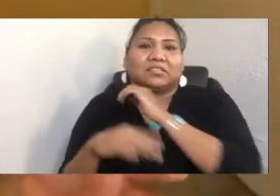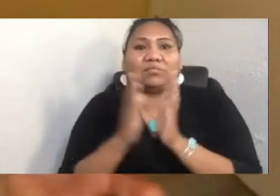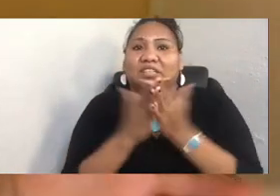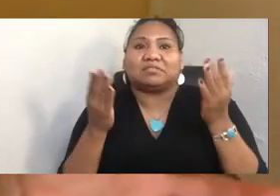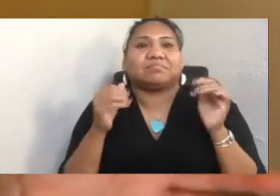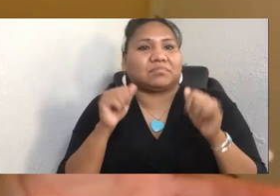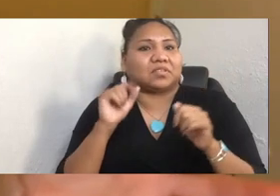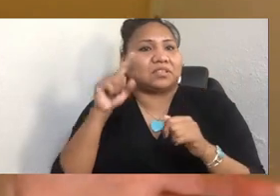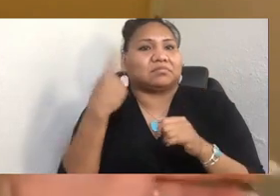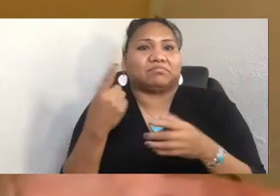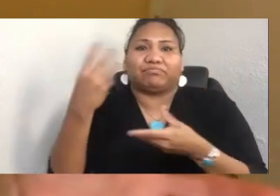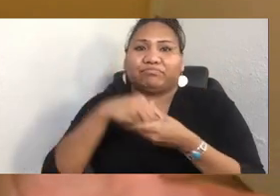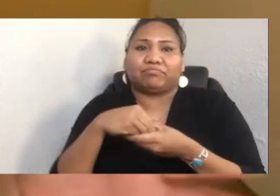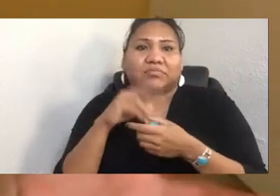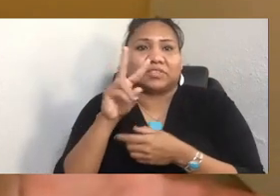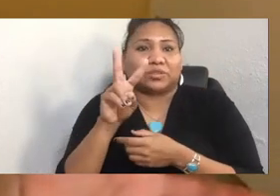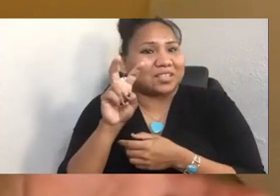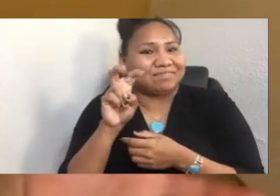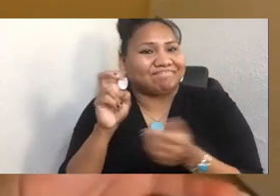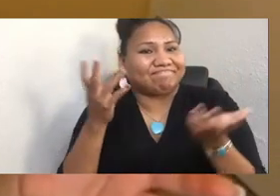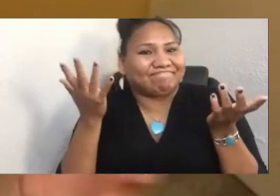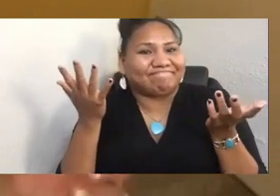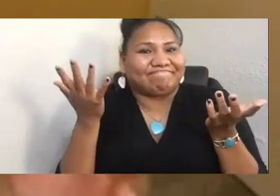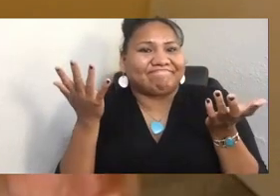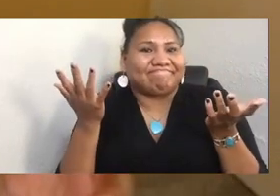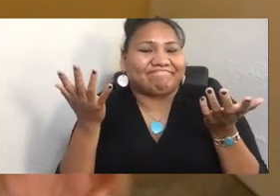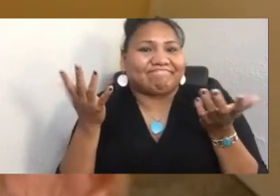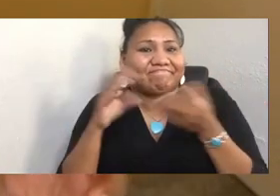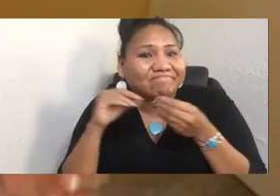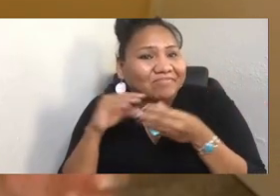if you give each person 1,200 words.